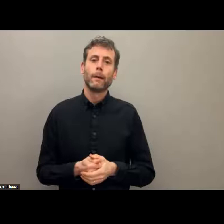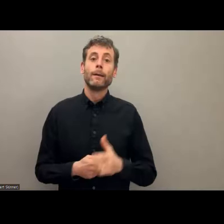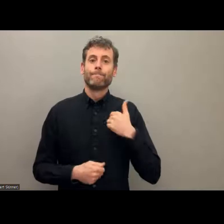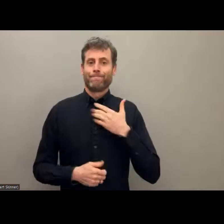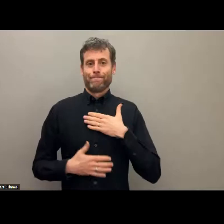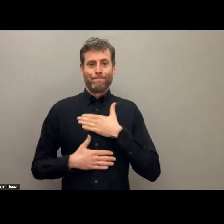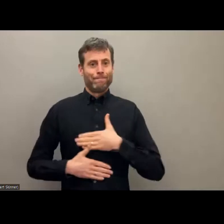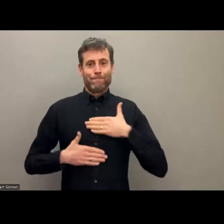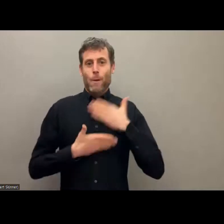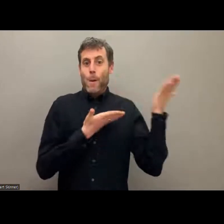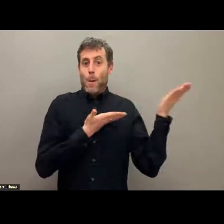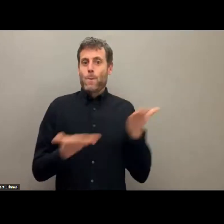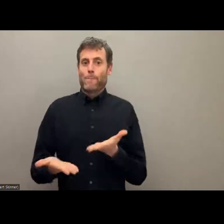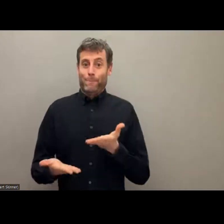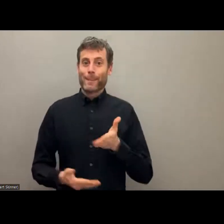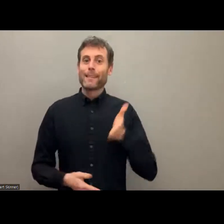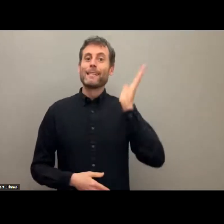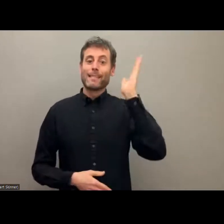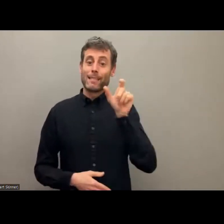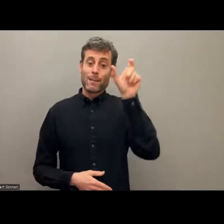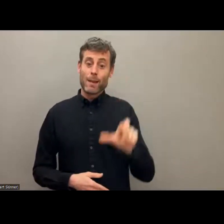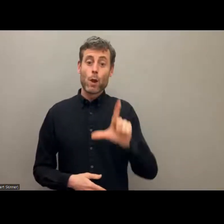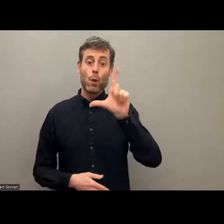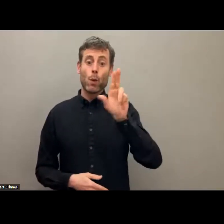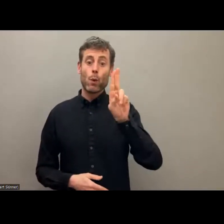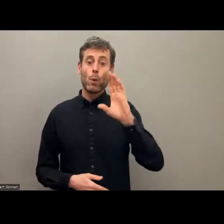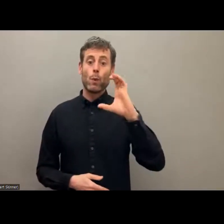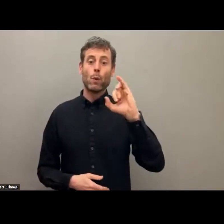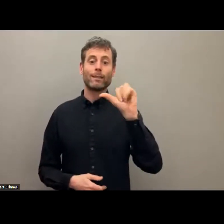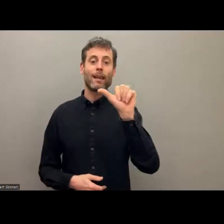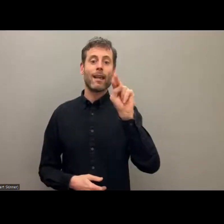speaker. Her name